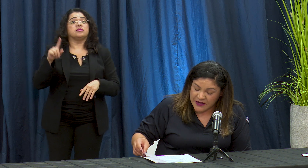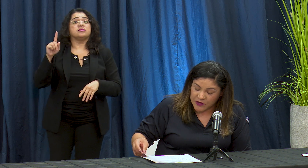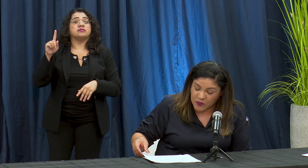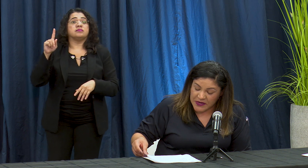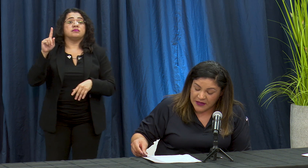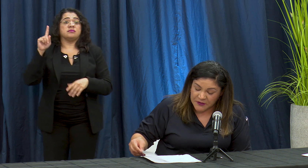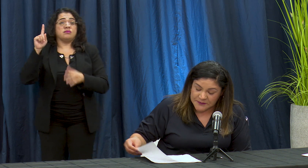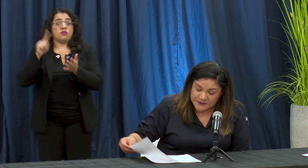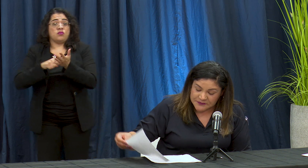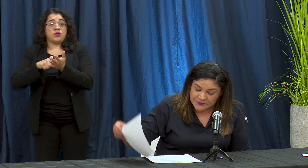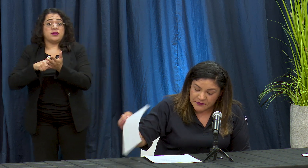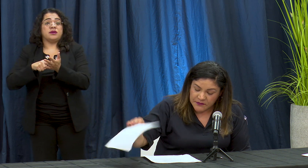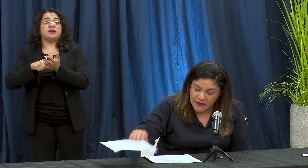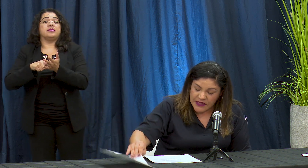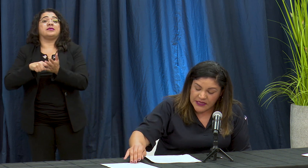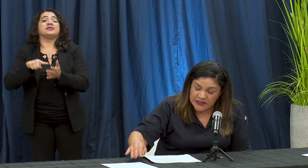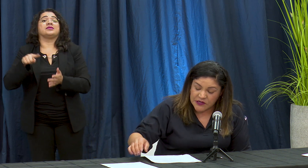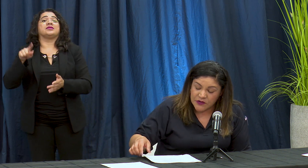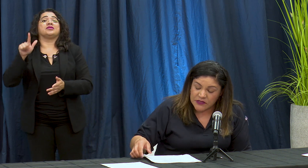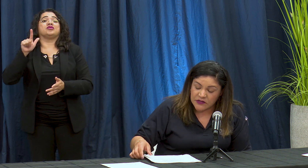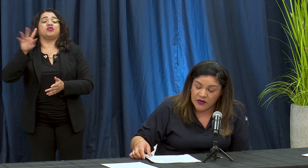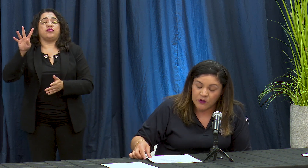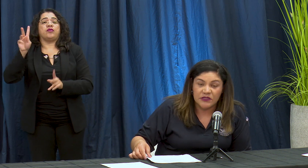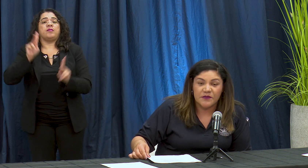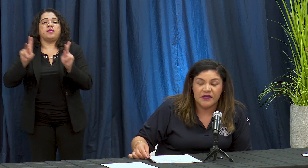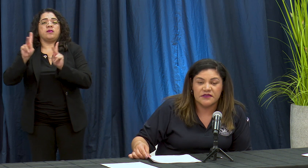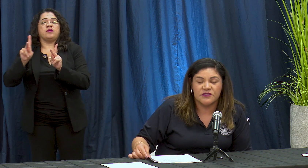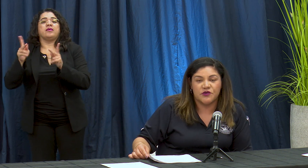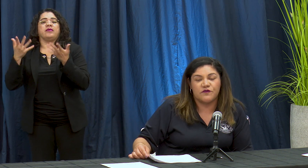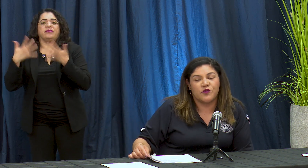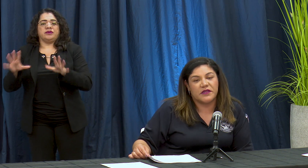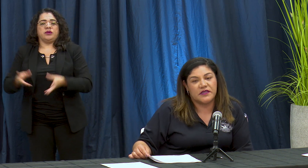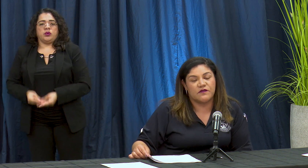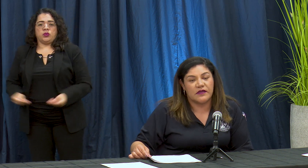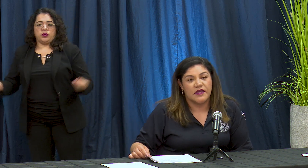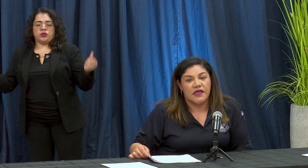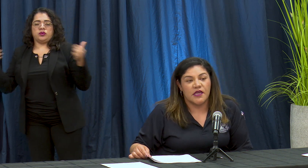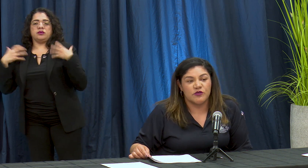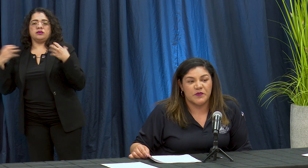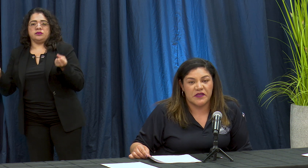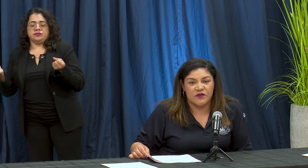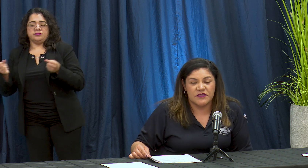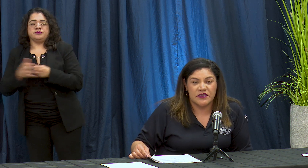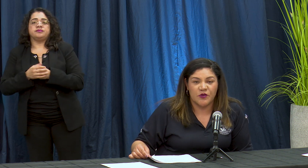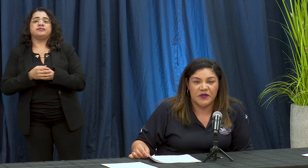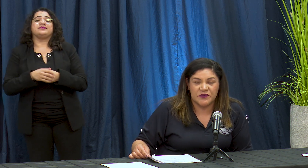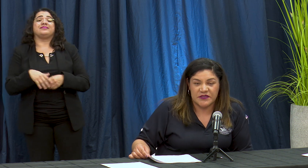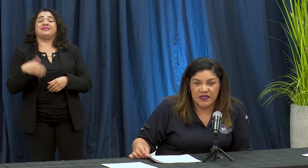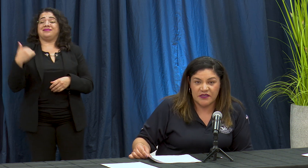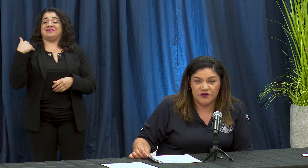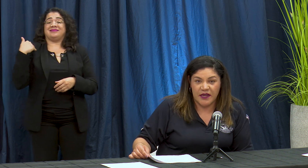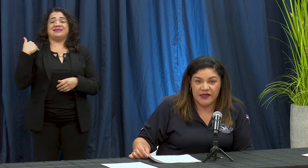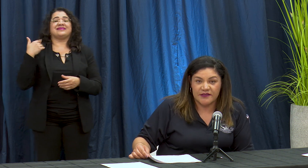an recuperate Oh Yas de nuestra Ultima a session informative ax hemos perdido cinco personas additionals